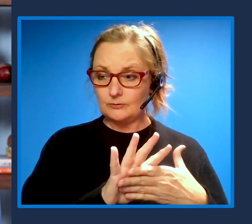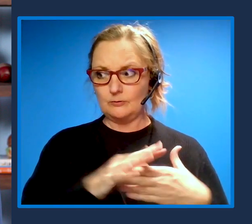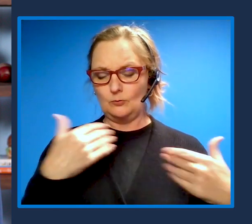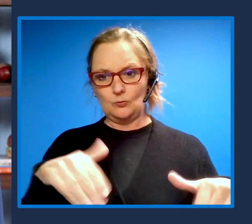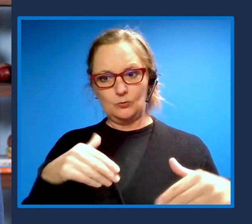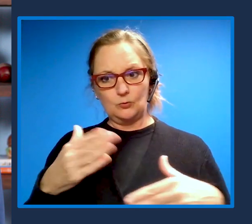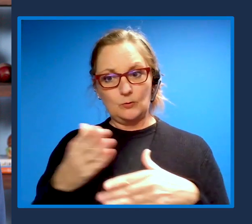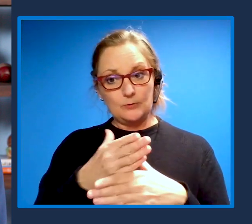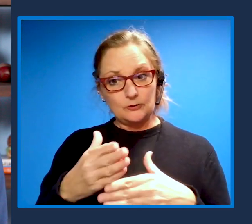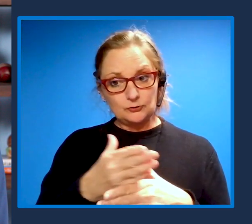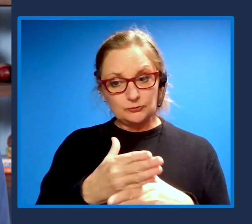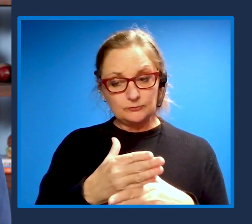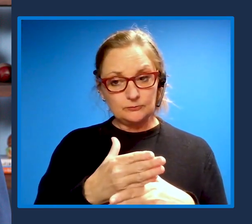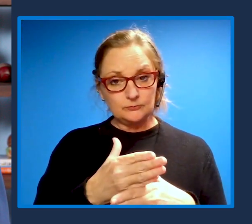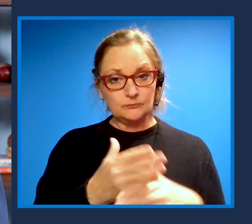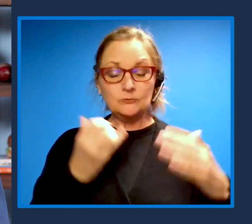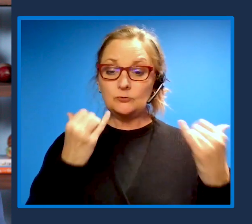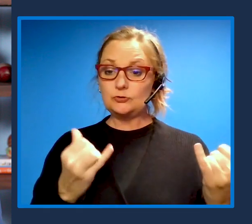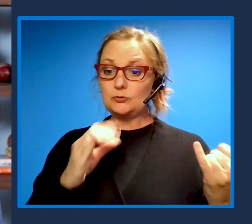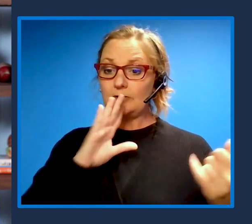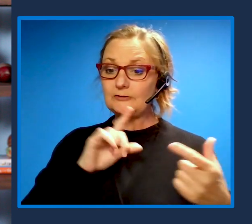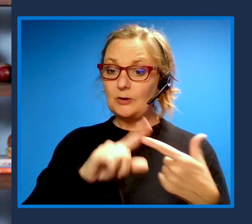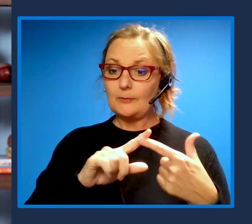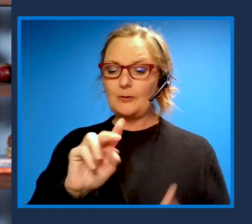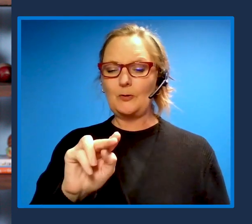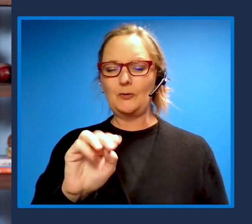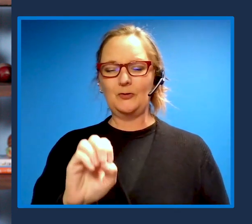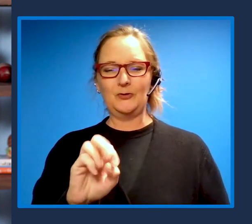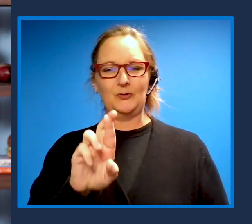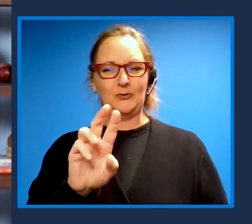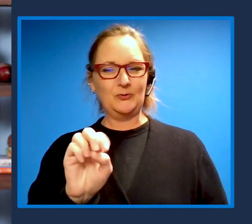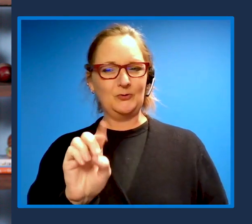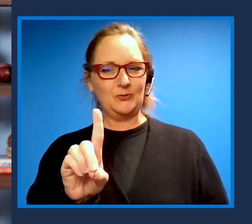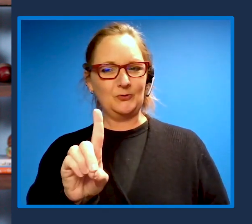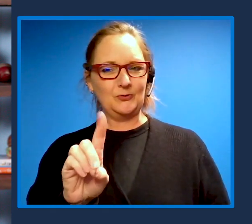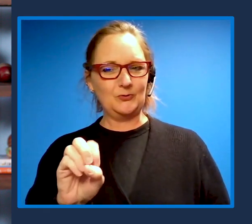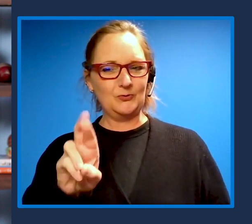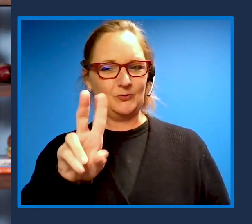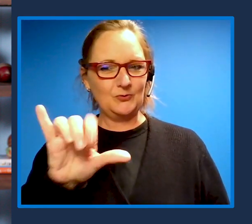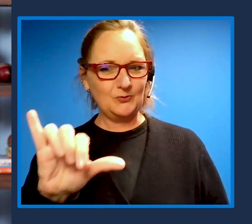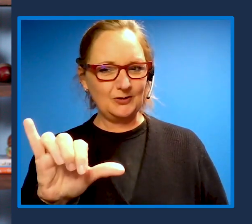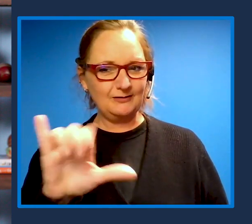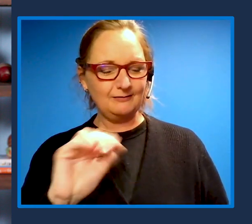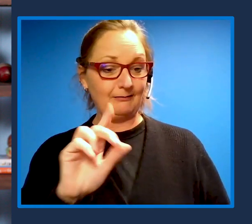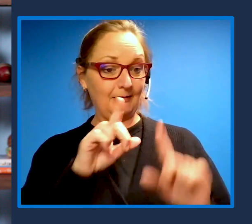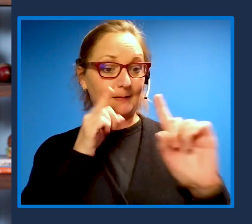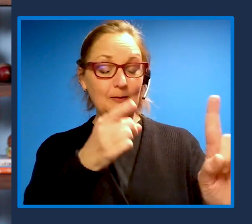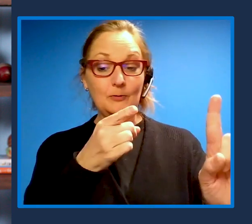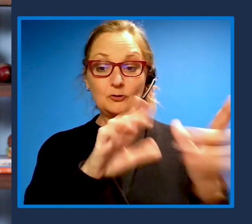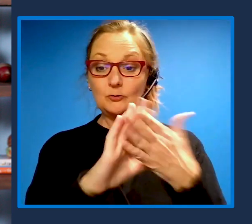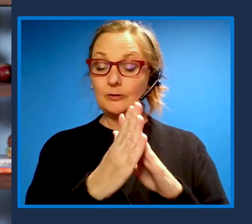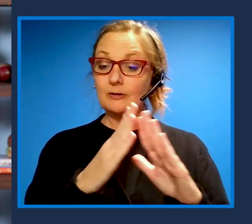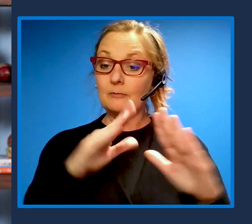but let's talk a little bit more about the nerdery and the ambition to be accessible by design.